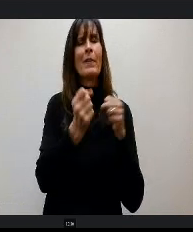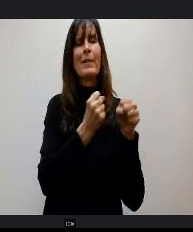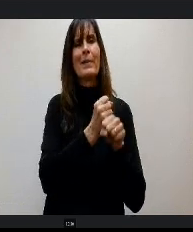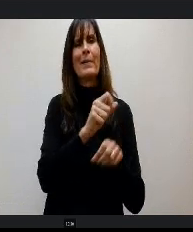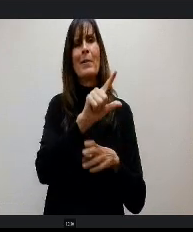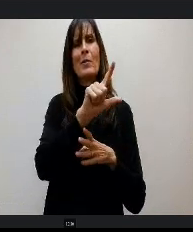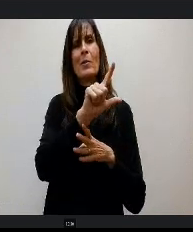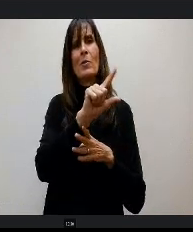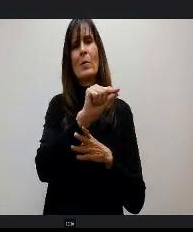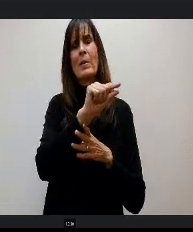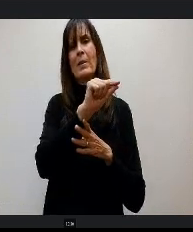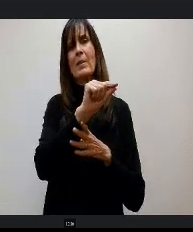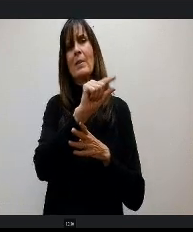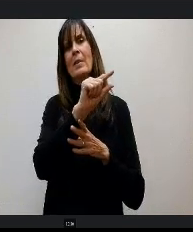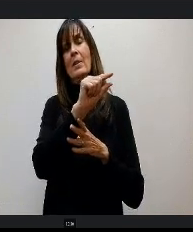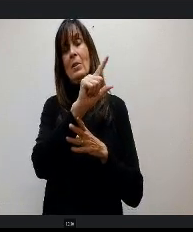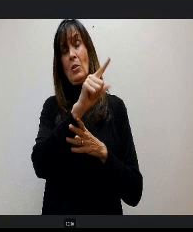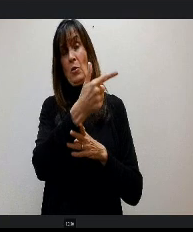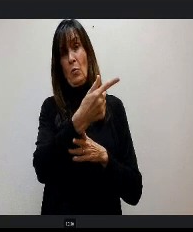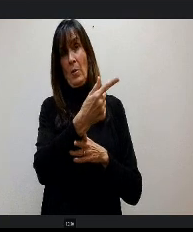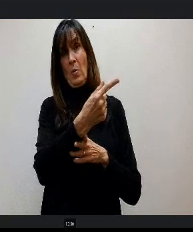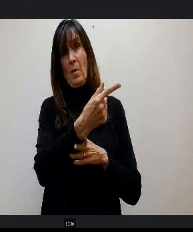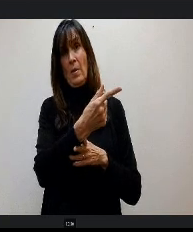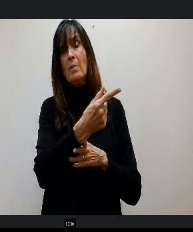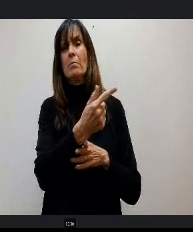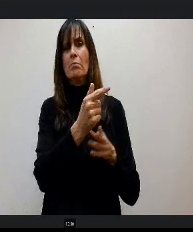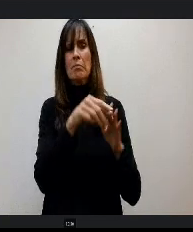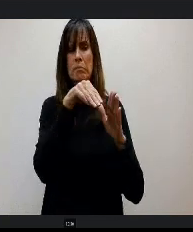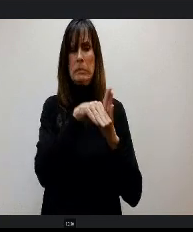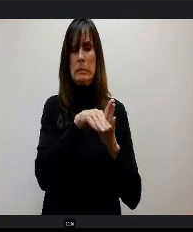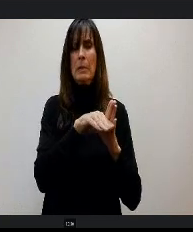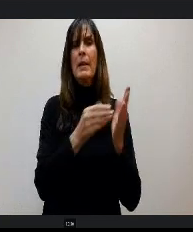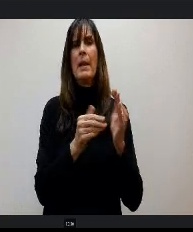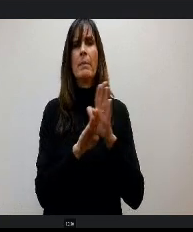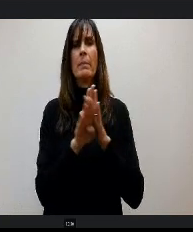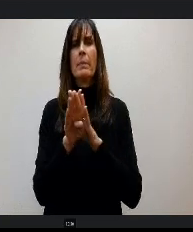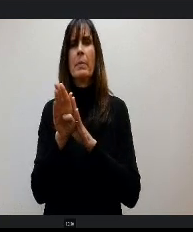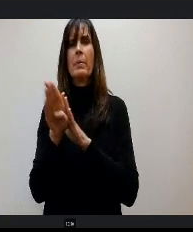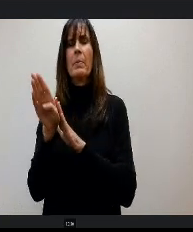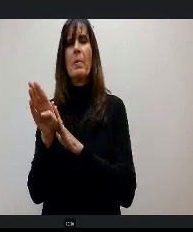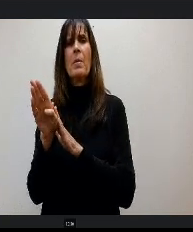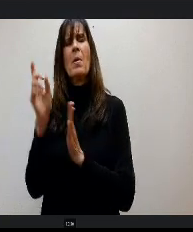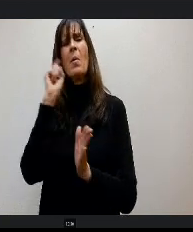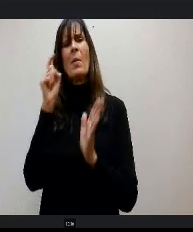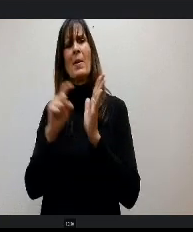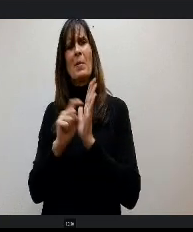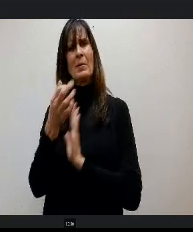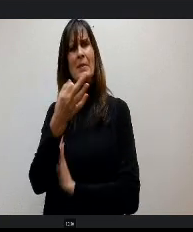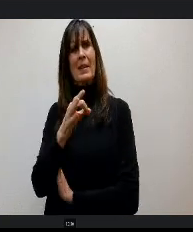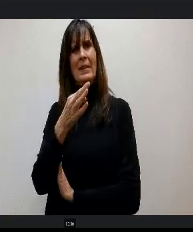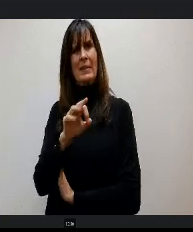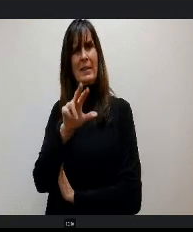and we've been climbing back, but when I look at 19-20, I look at this year and